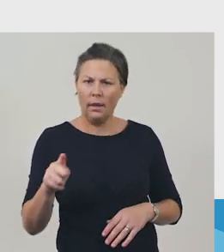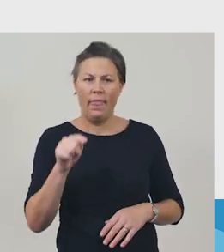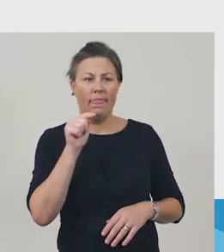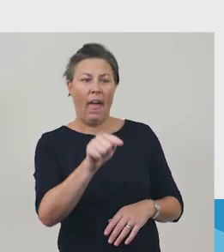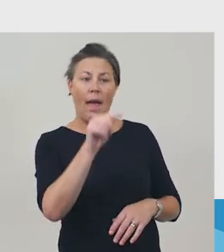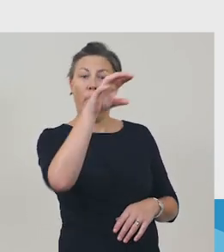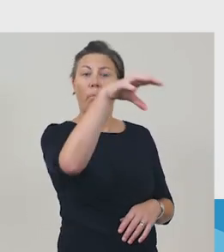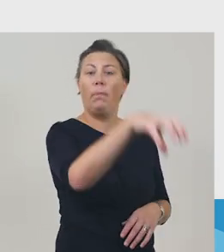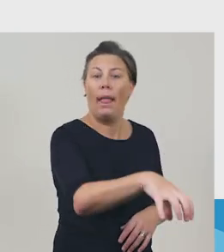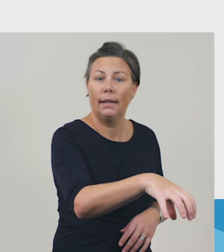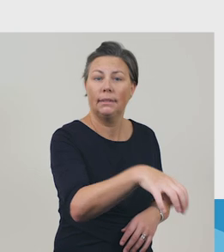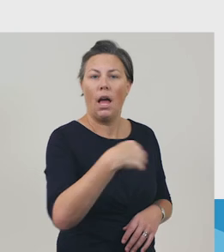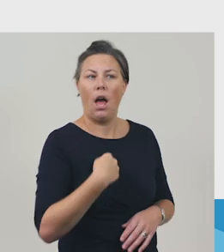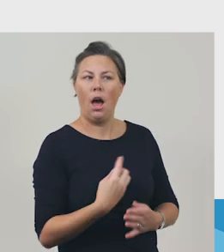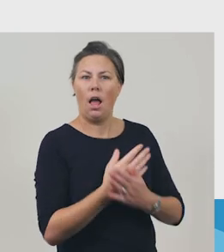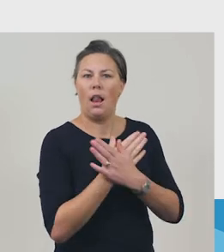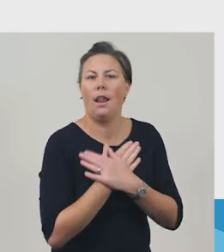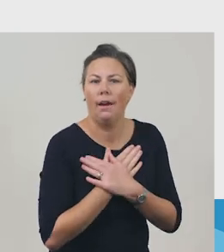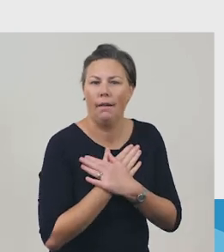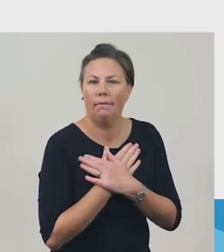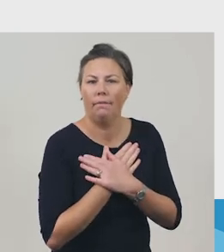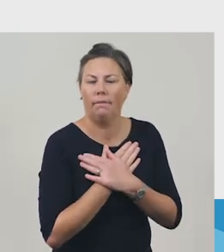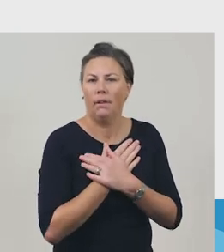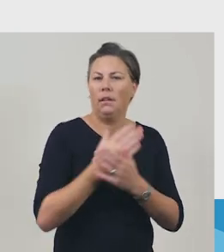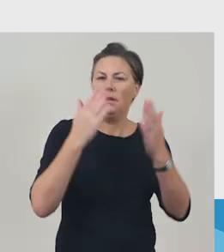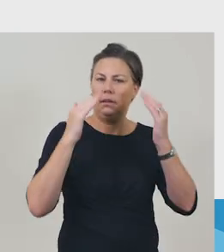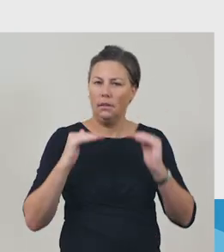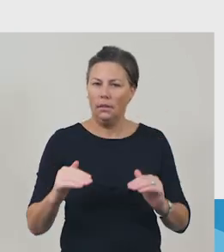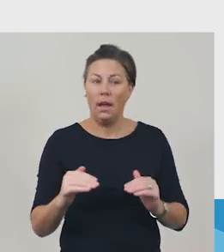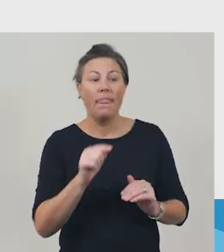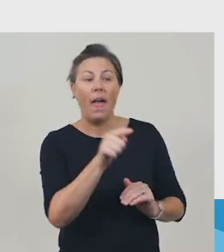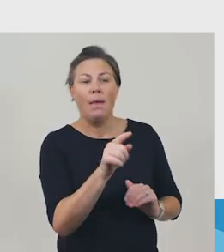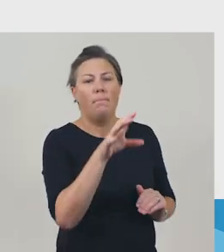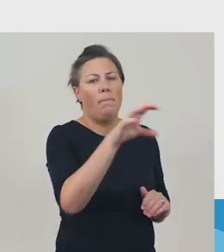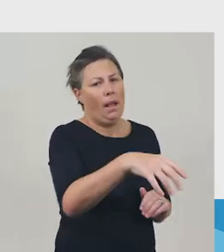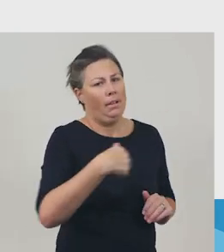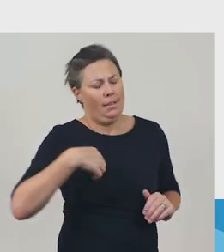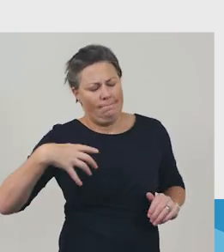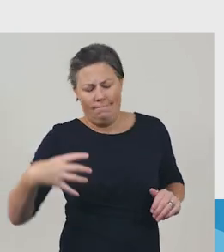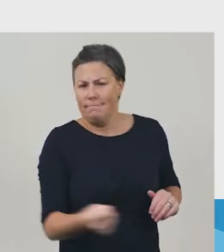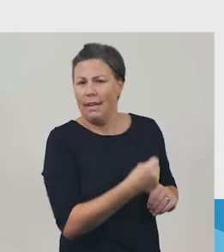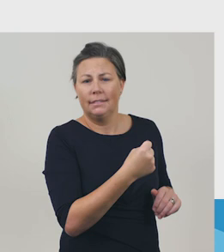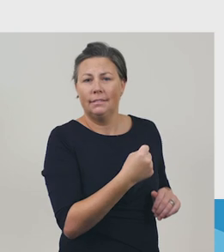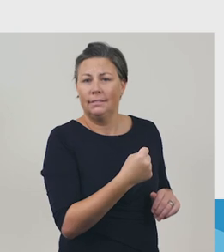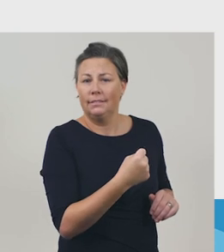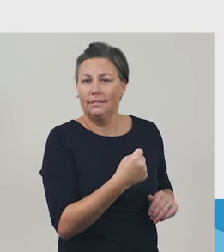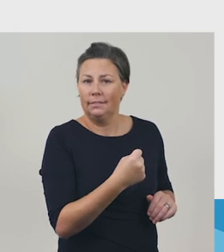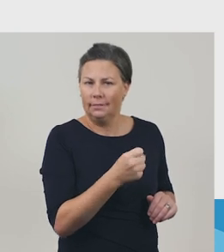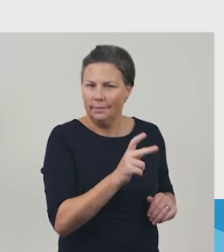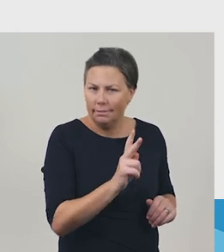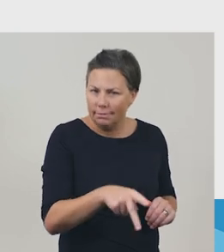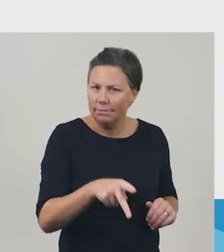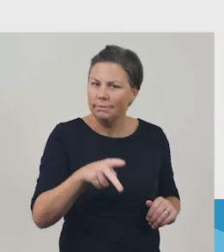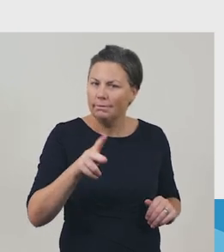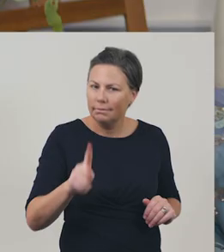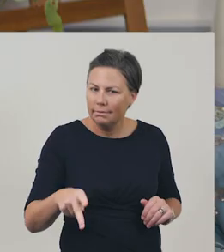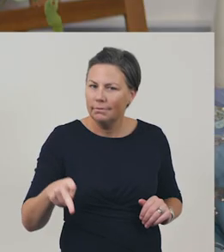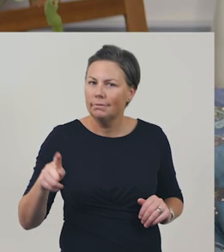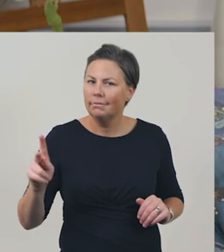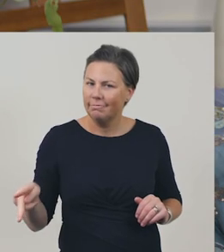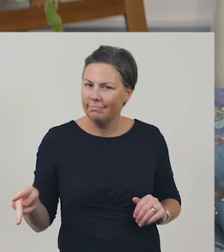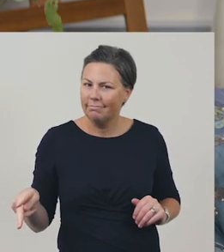‘There’s a place I love to’, and, ‘There's a place I have to’, over and over again.